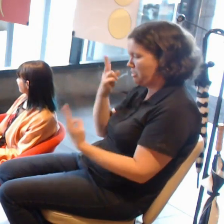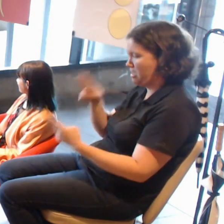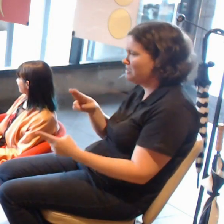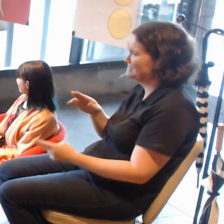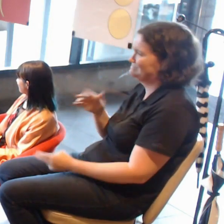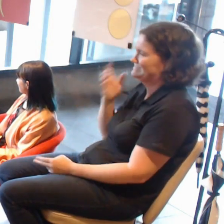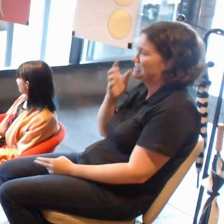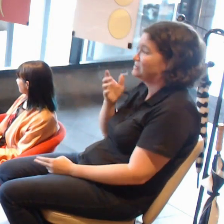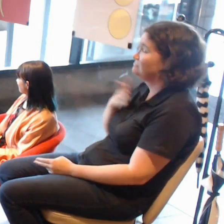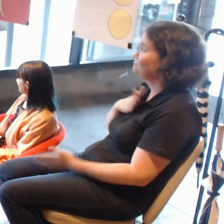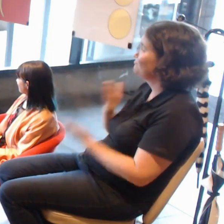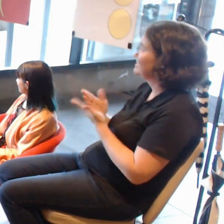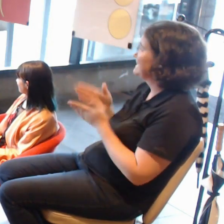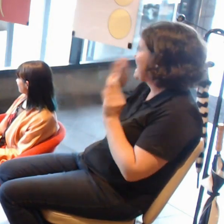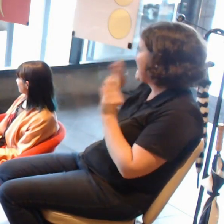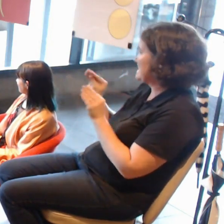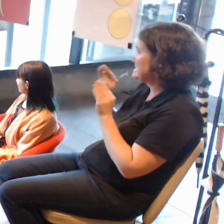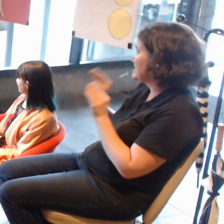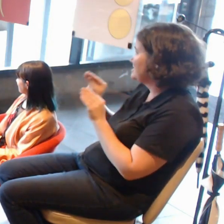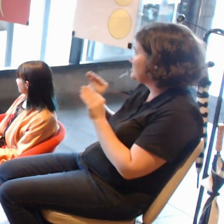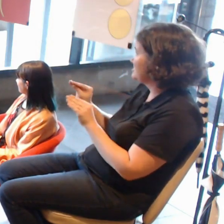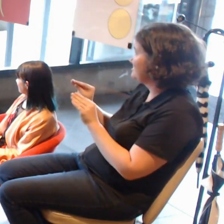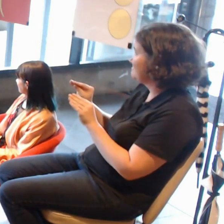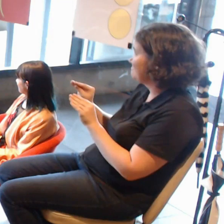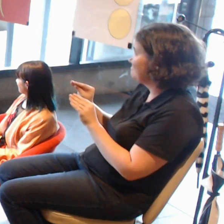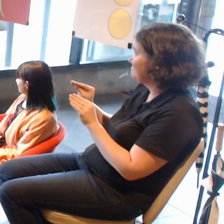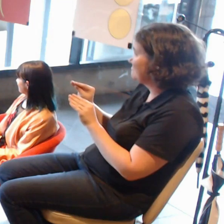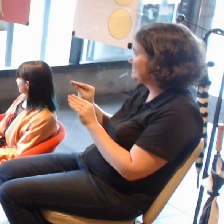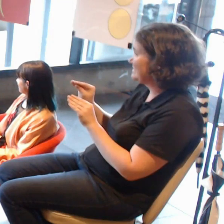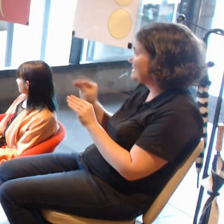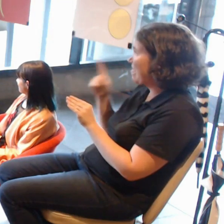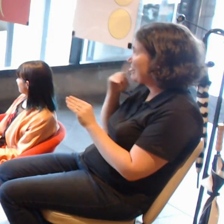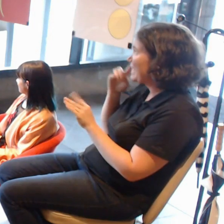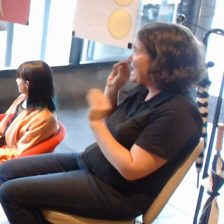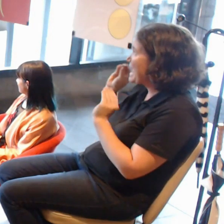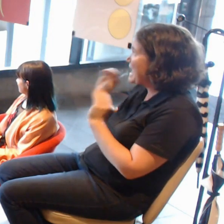That is the space we are seeing massive interest at the moment with AR,